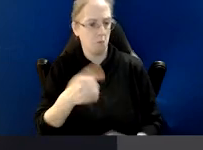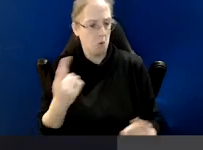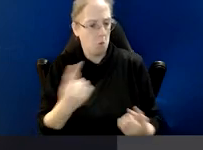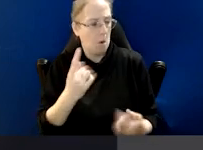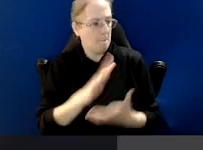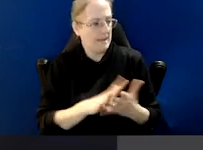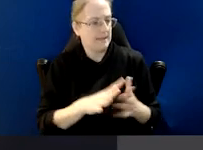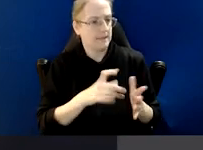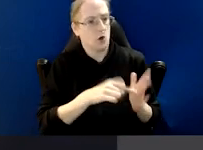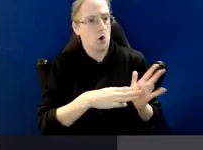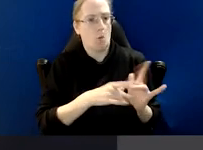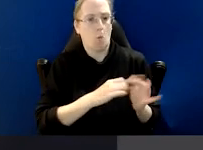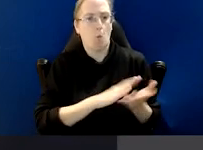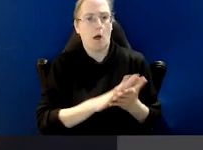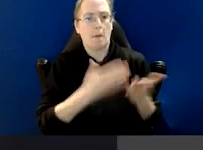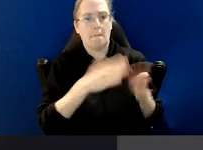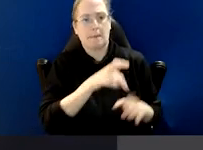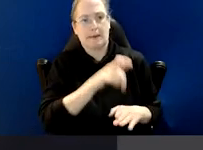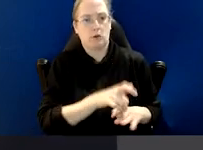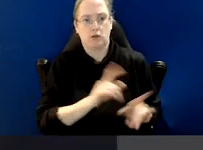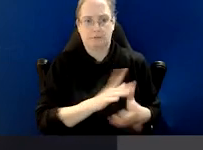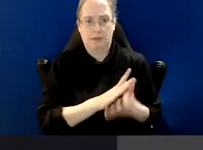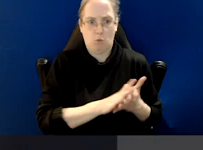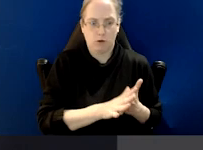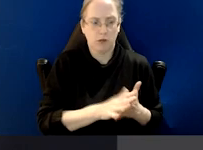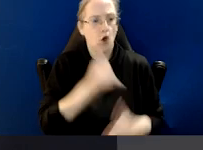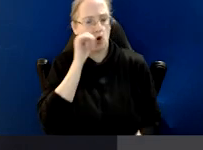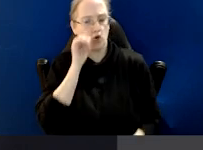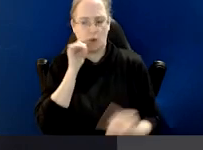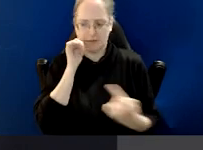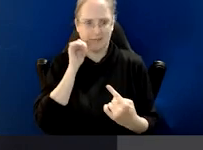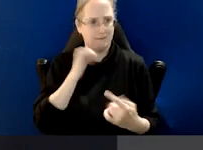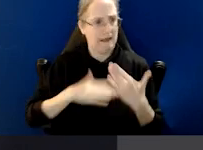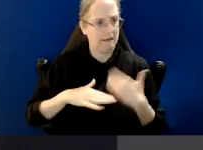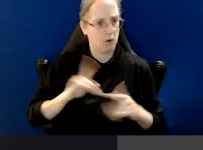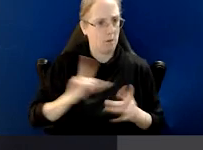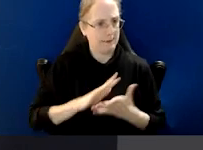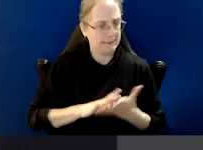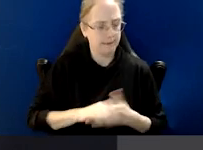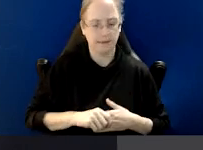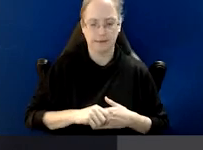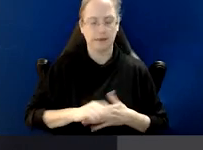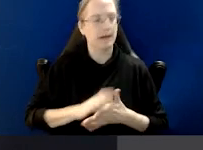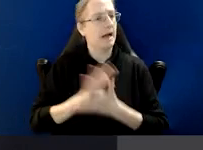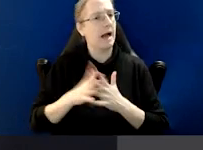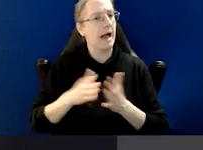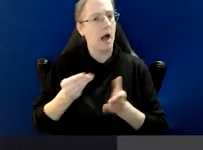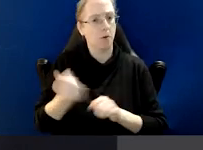Who is a Commonwealth public official? What is corrupt conduct? How do you make a referral?